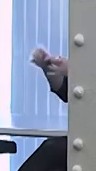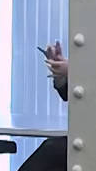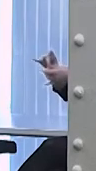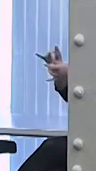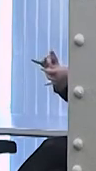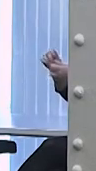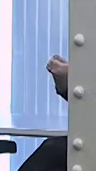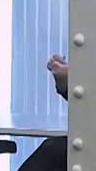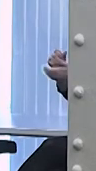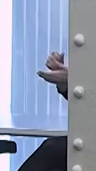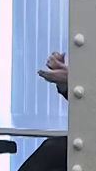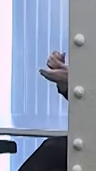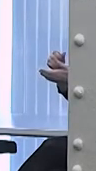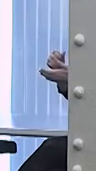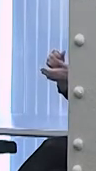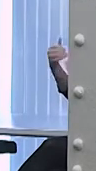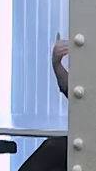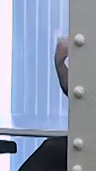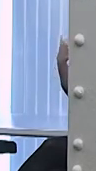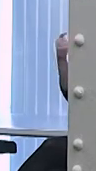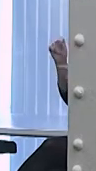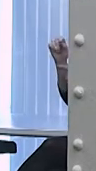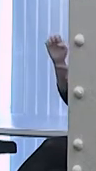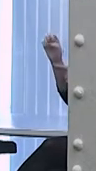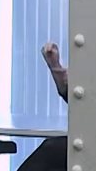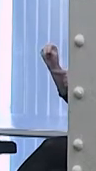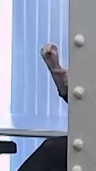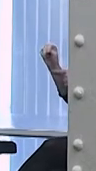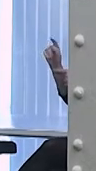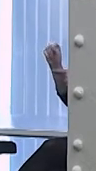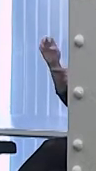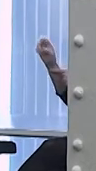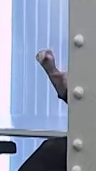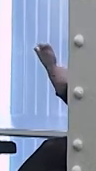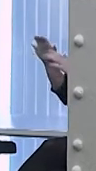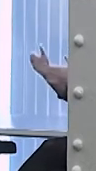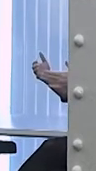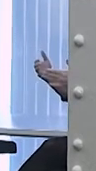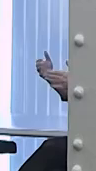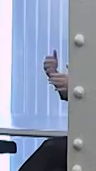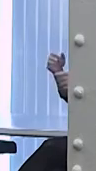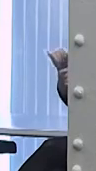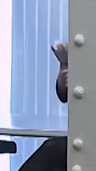You might have read news stories about boot camps or wilderness programs or boarding schools